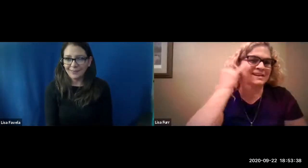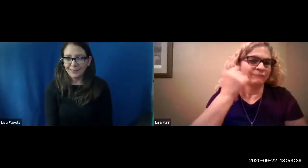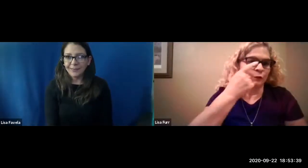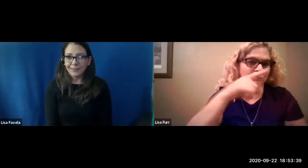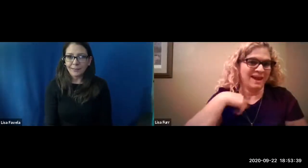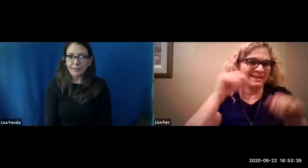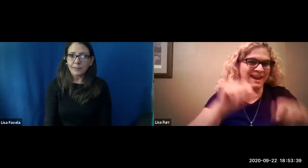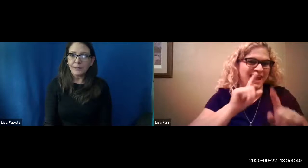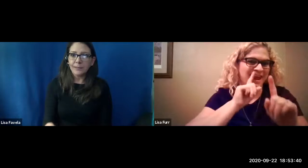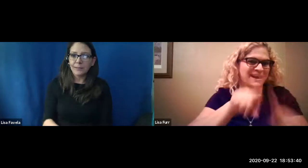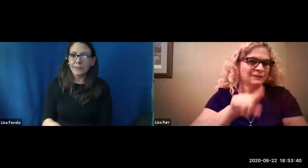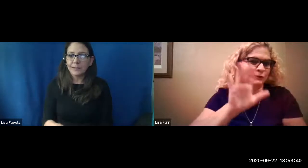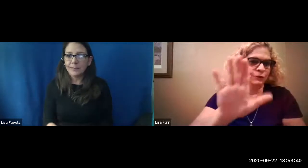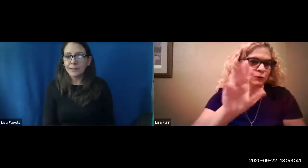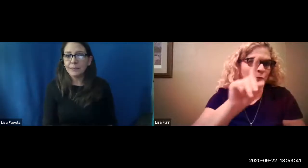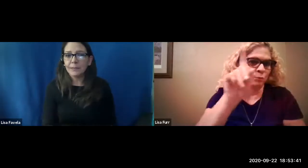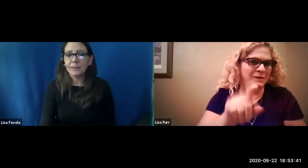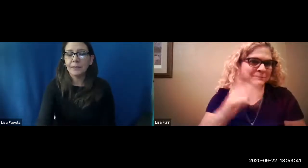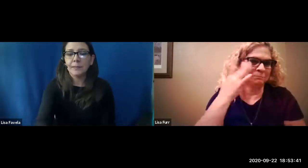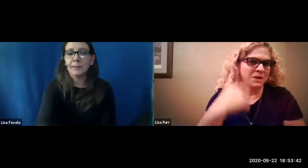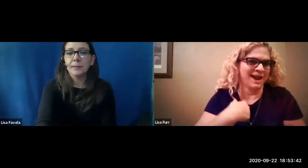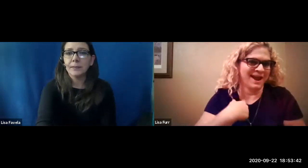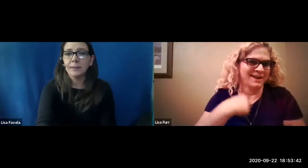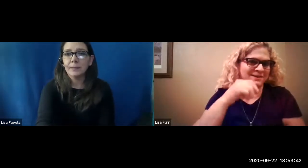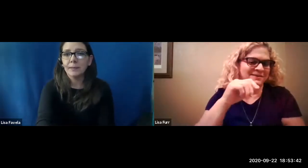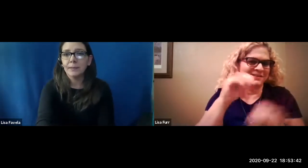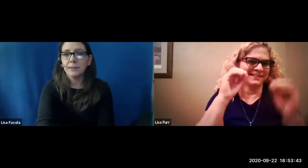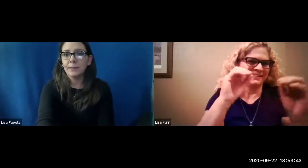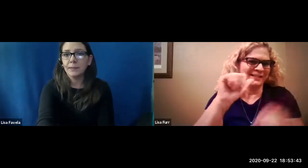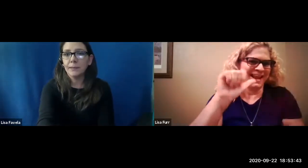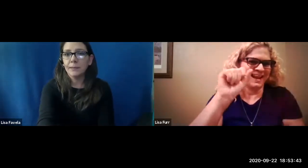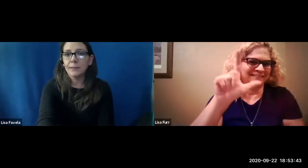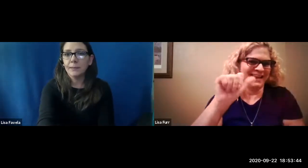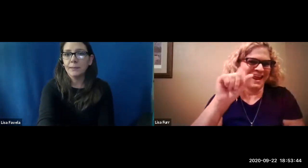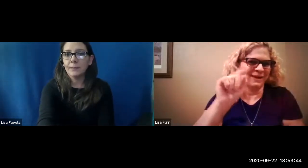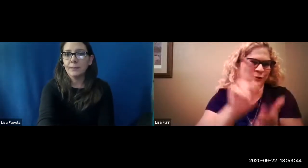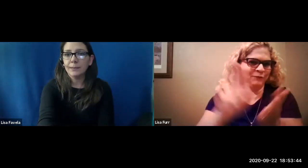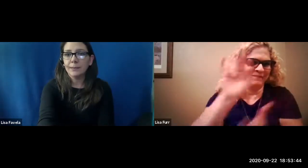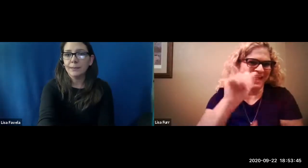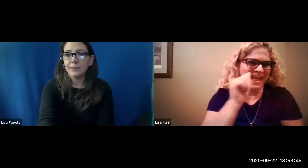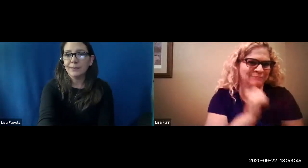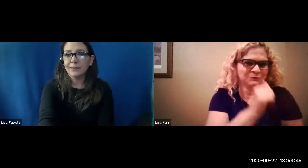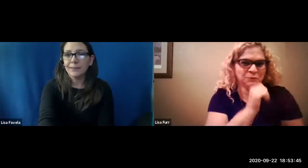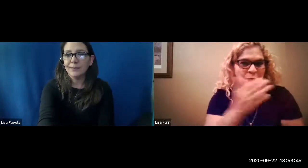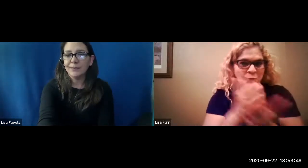this is lisa fur um i can answer that question